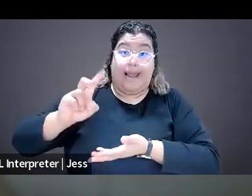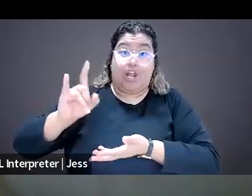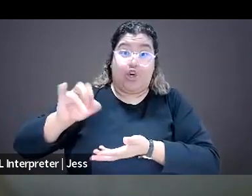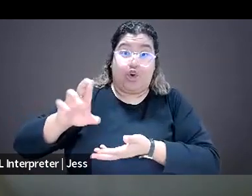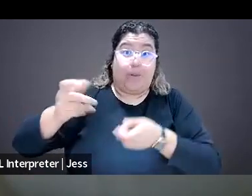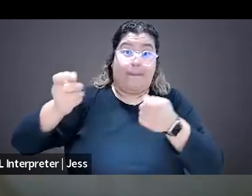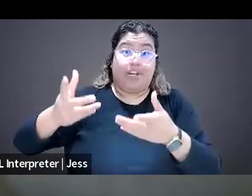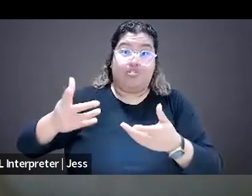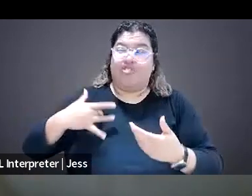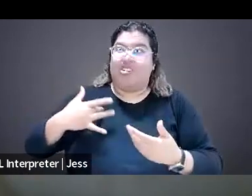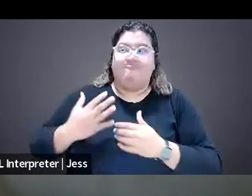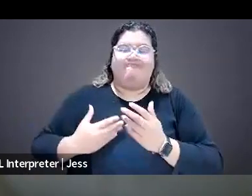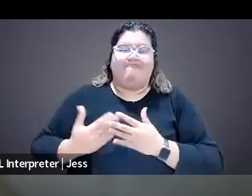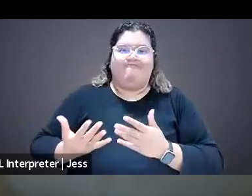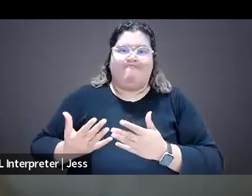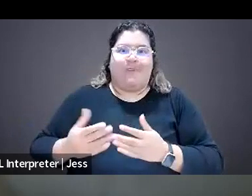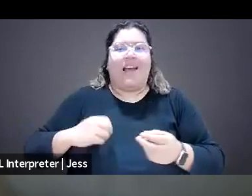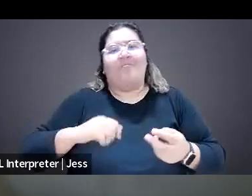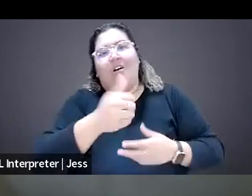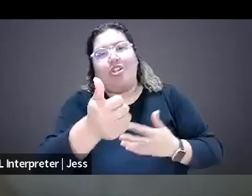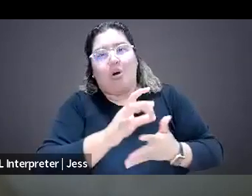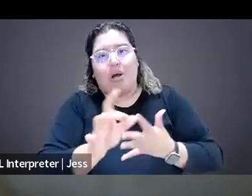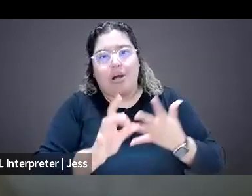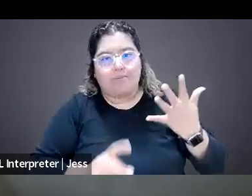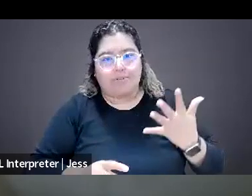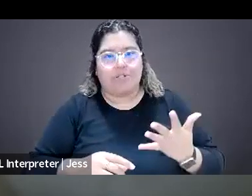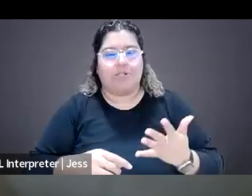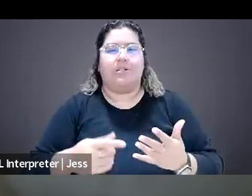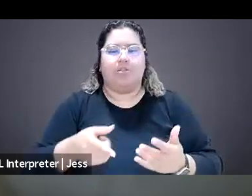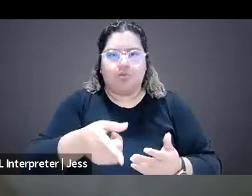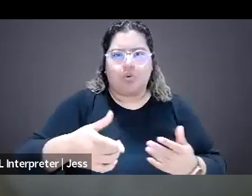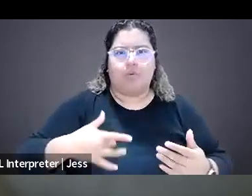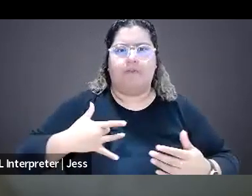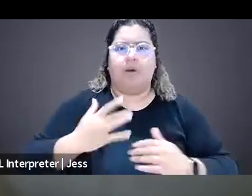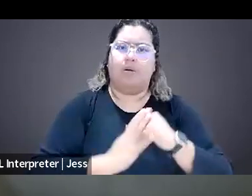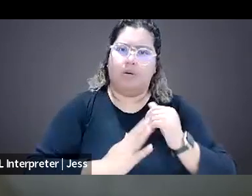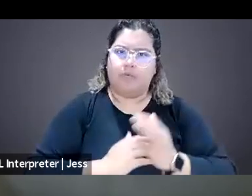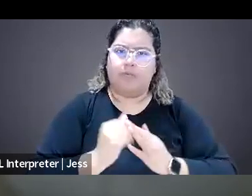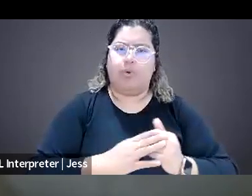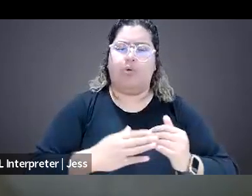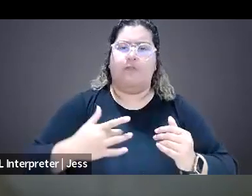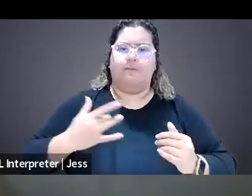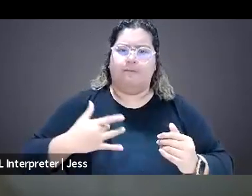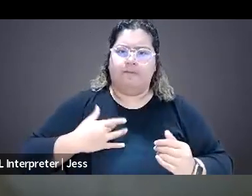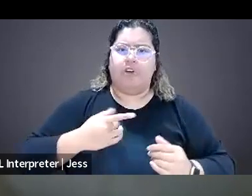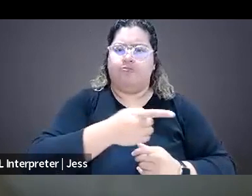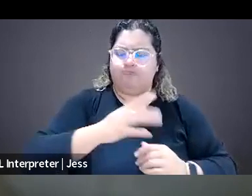there should be another way for people to feel comfortable, safe and seen and heard when they want to say that something is happening to them.